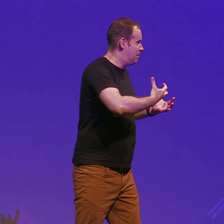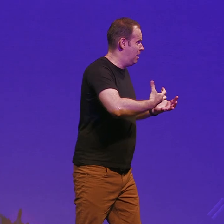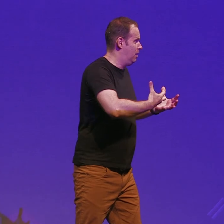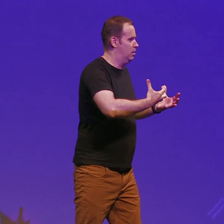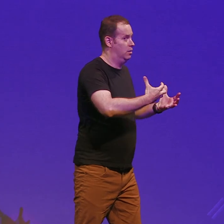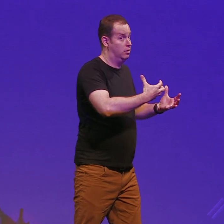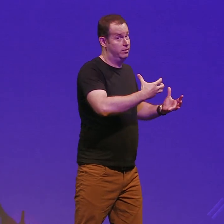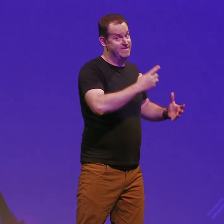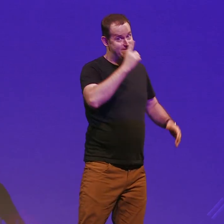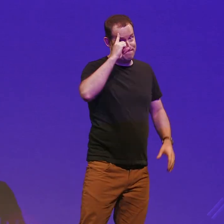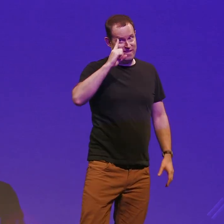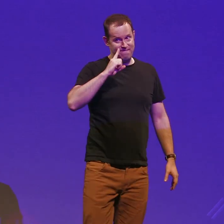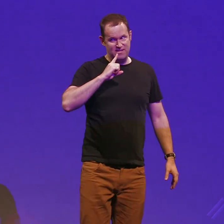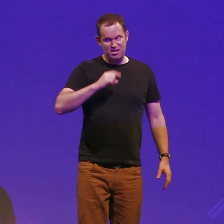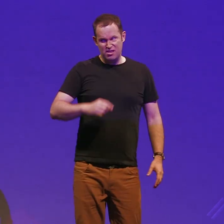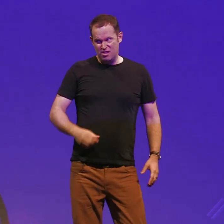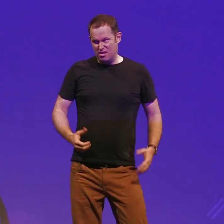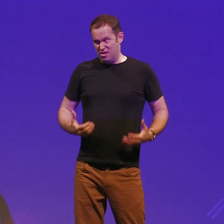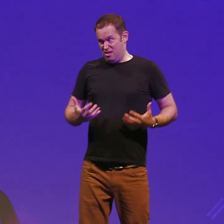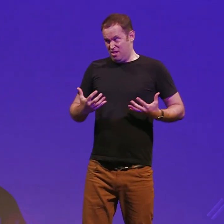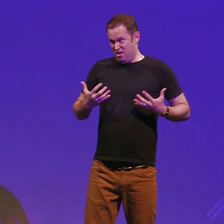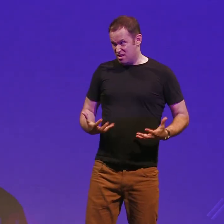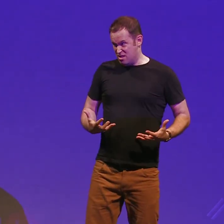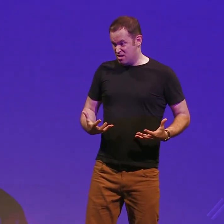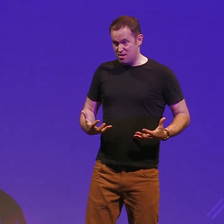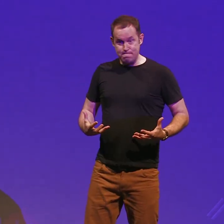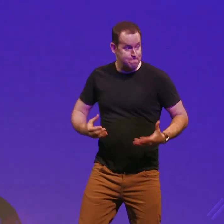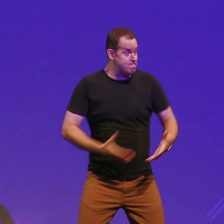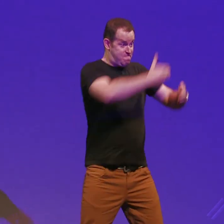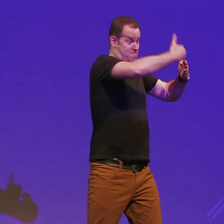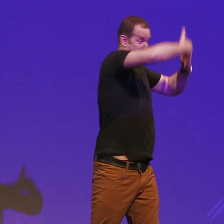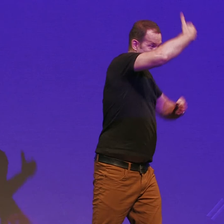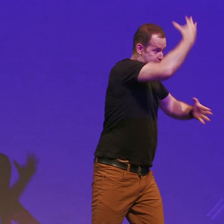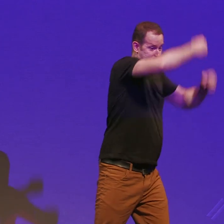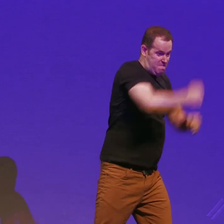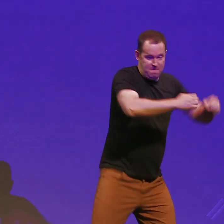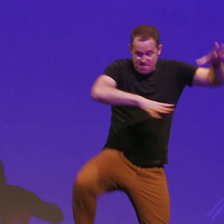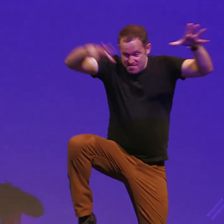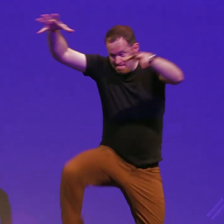liked and the waiter doesn't understand so the defconn opens up the window takes